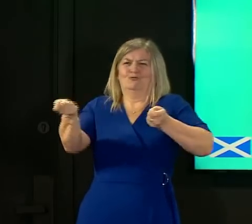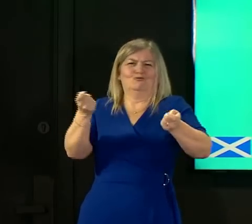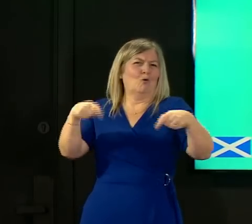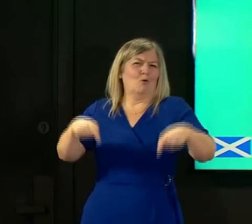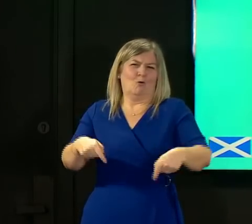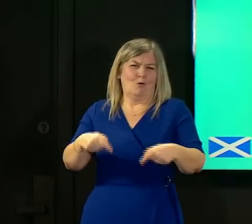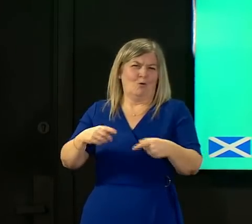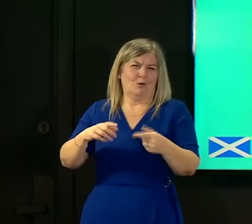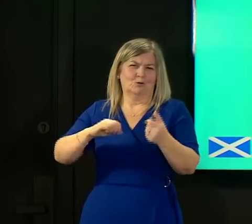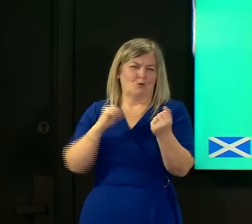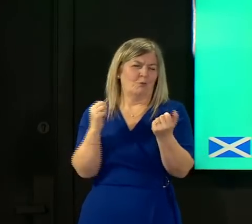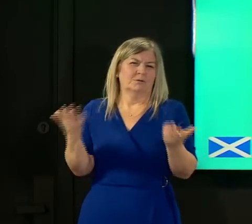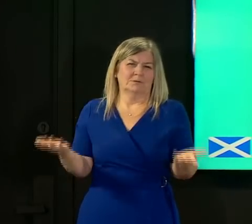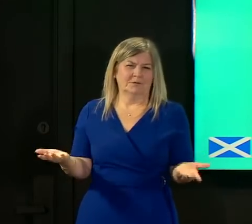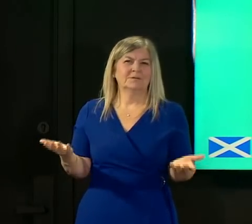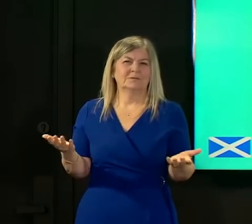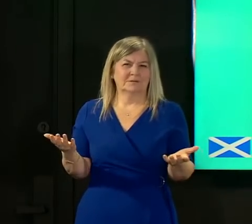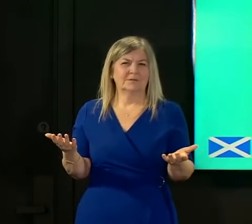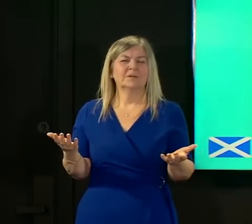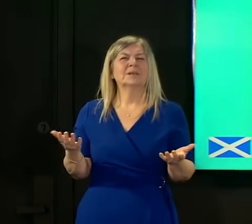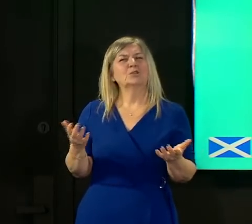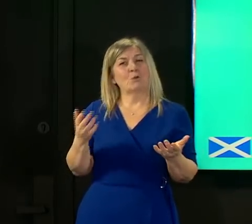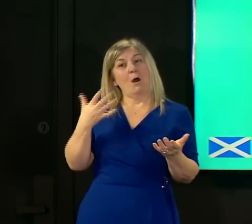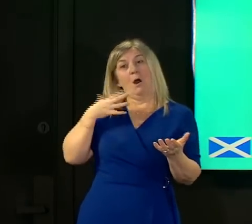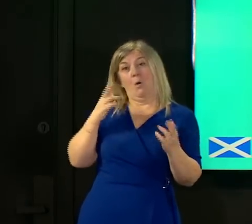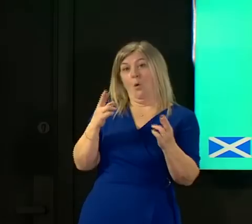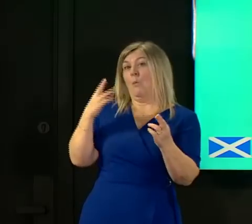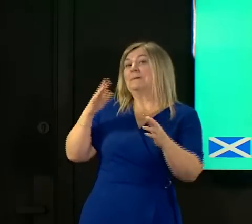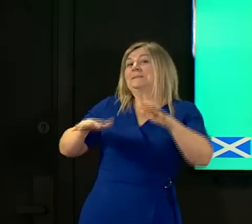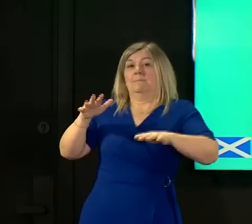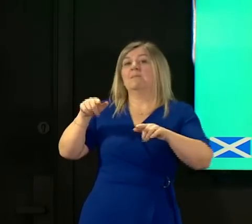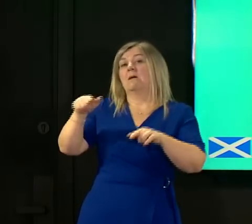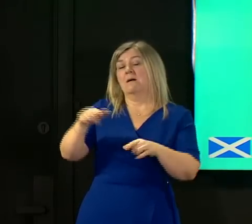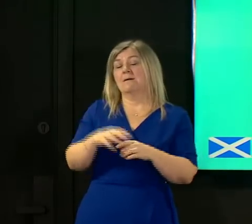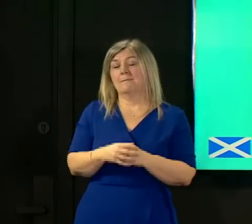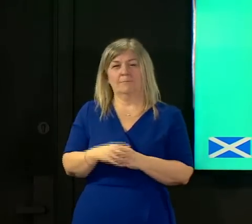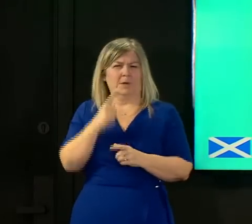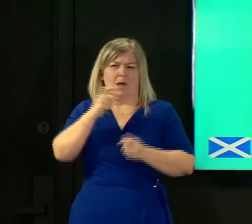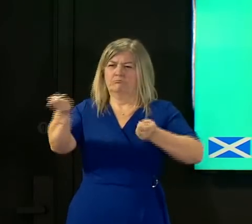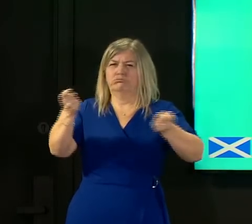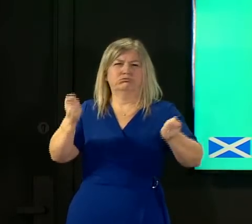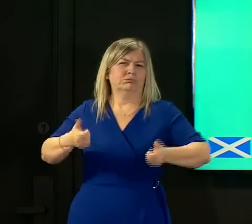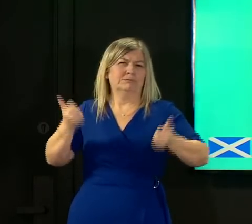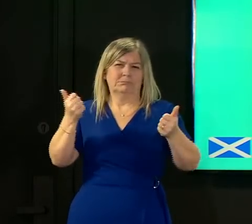depending exactly what we see next with the evidence from the vaccine program we'll be able